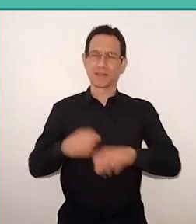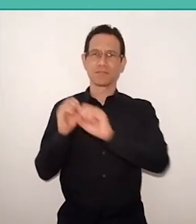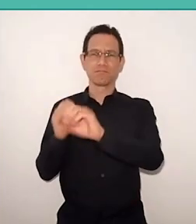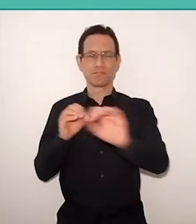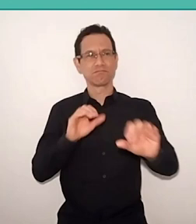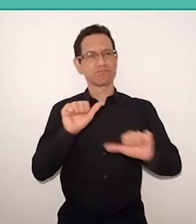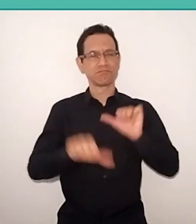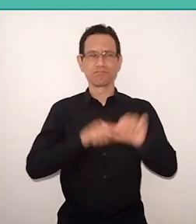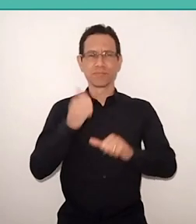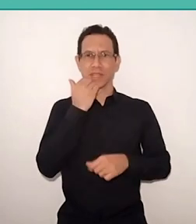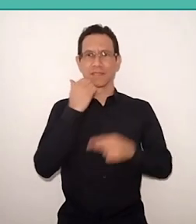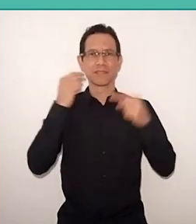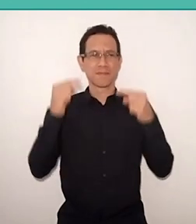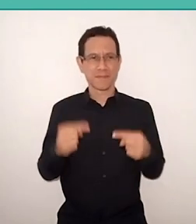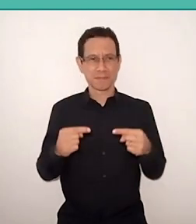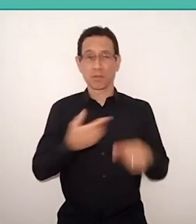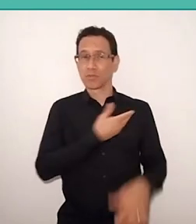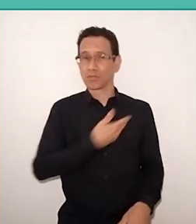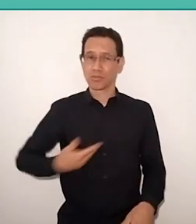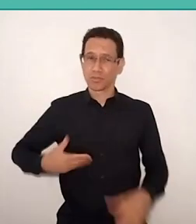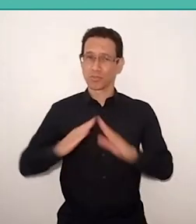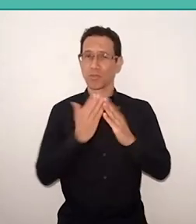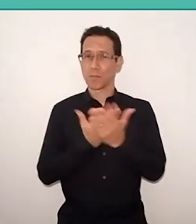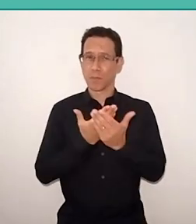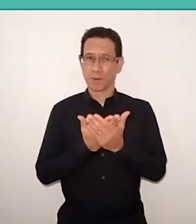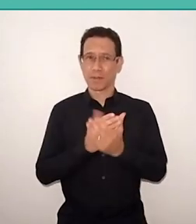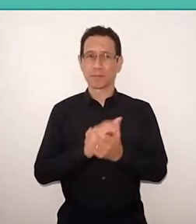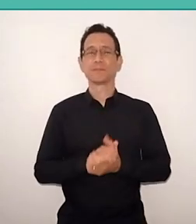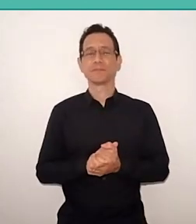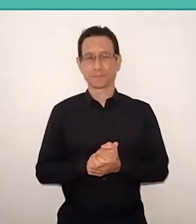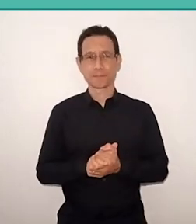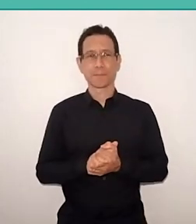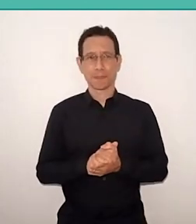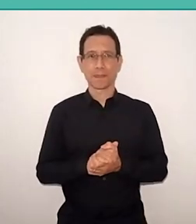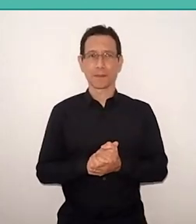in particular, from the public school. However, what are we living today, from the pandemic,